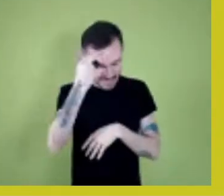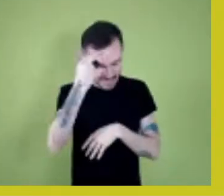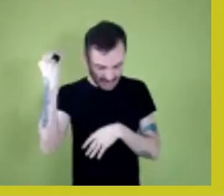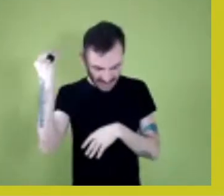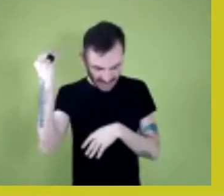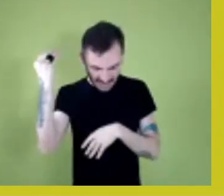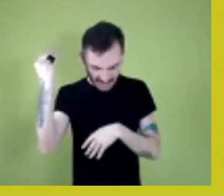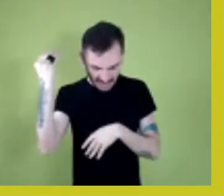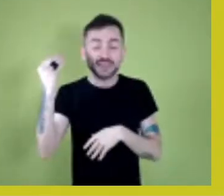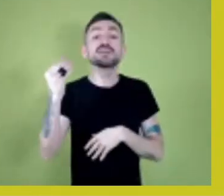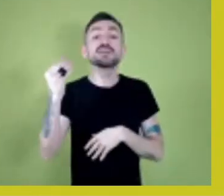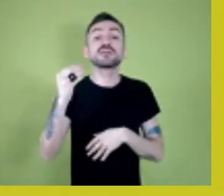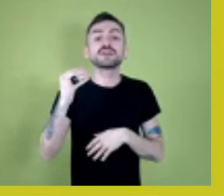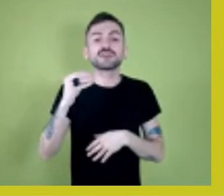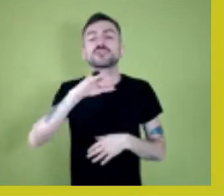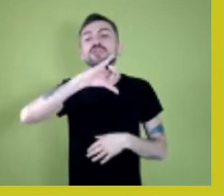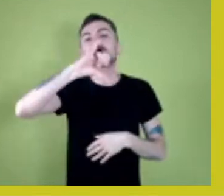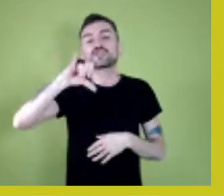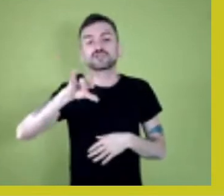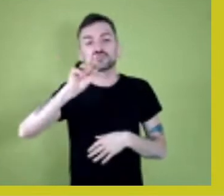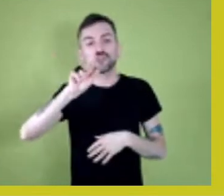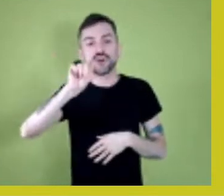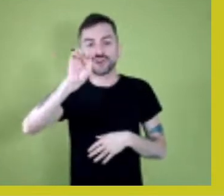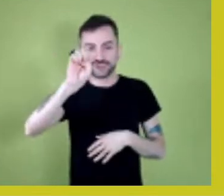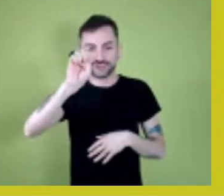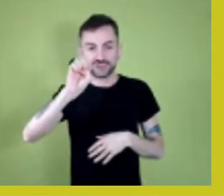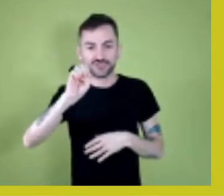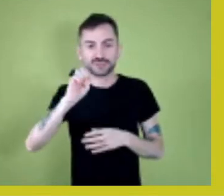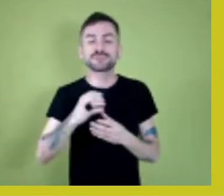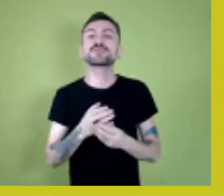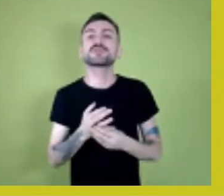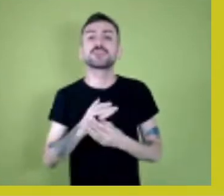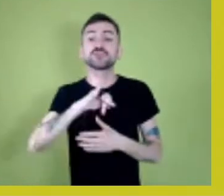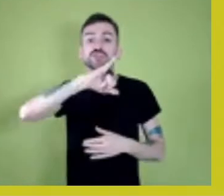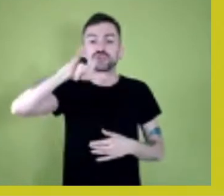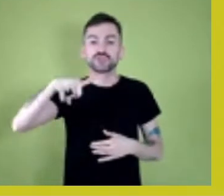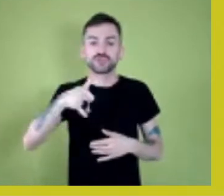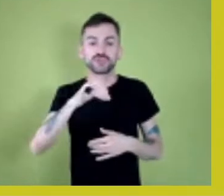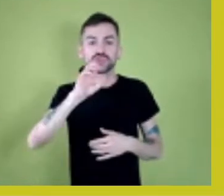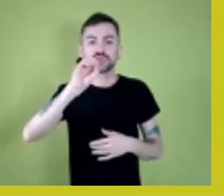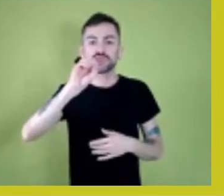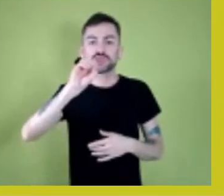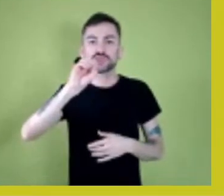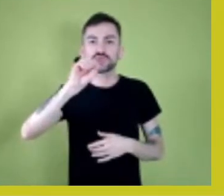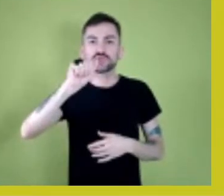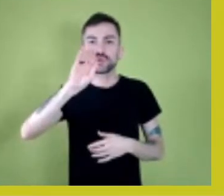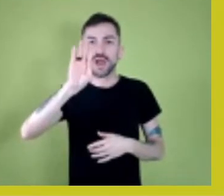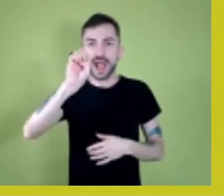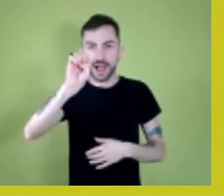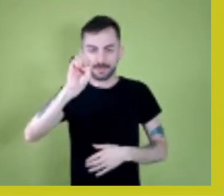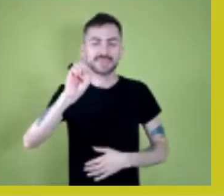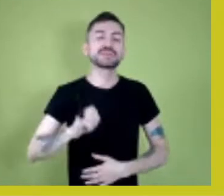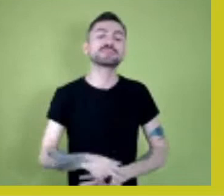João Bittencourt. Joá Bittencourt, sorry.